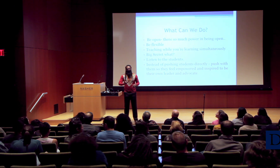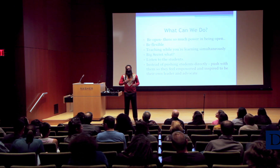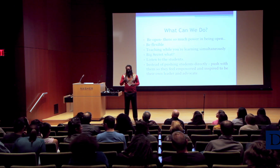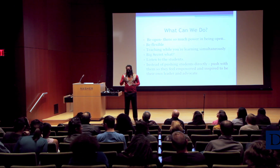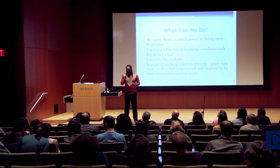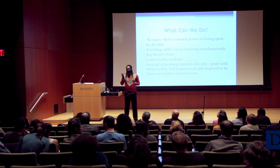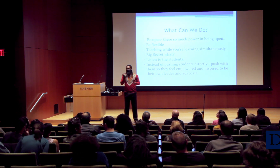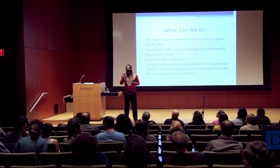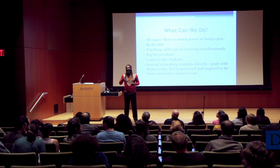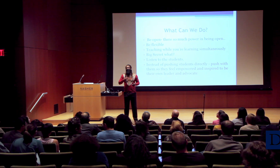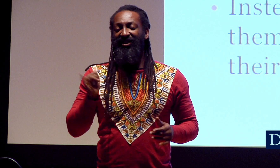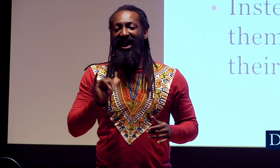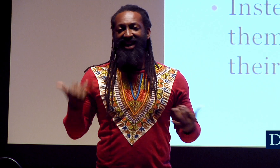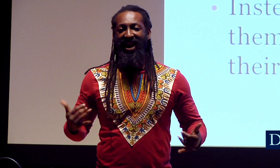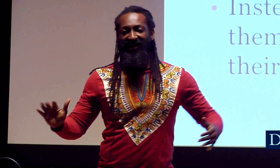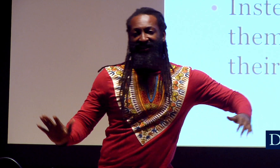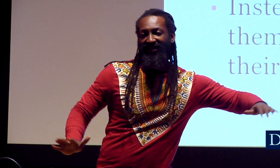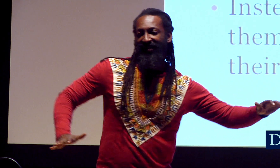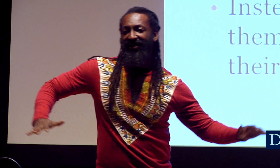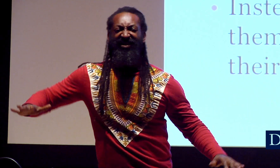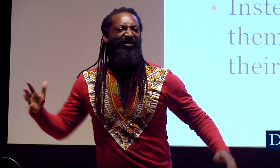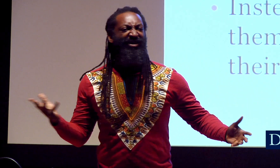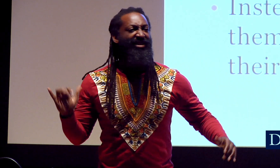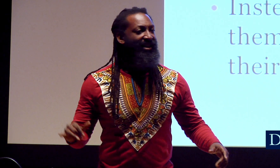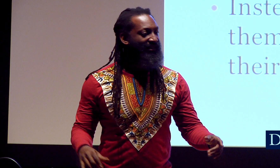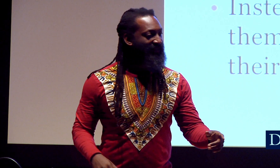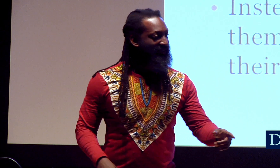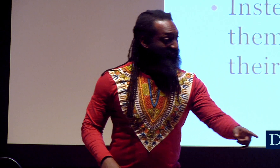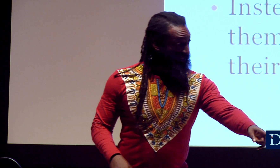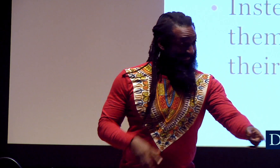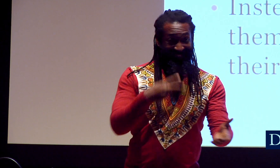So what does that feel like? What does that feel like now, at this point?